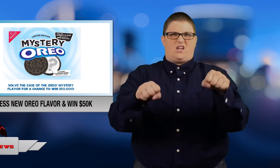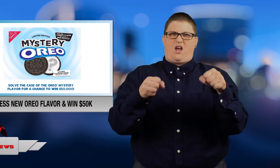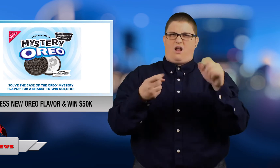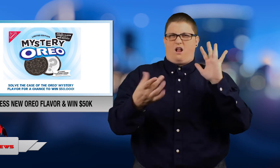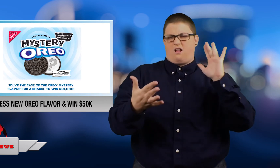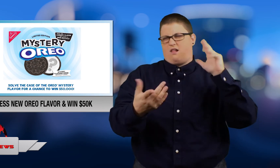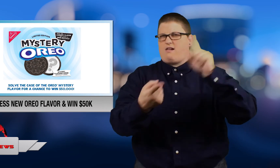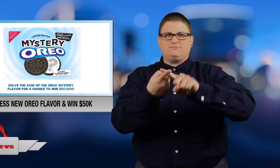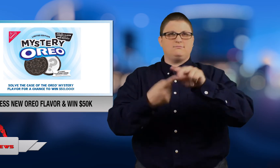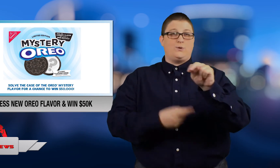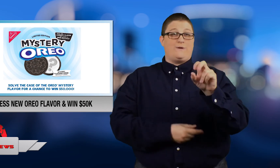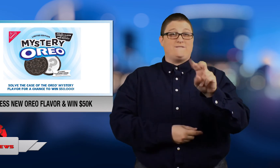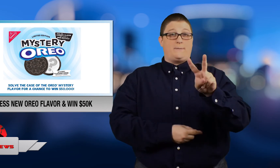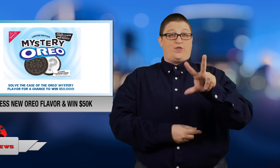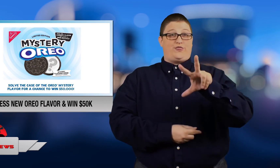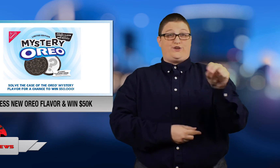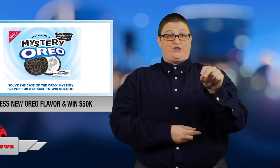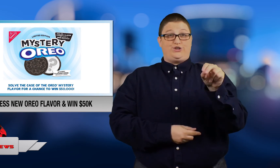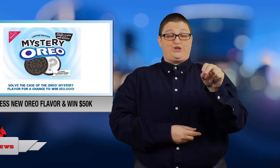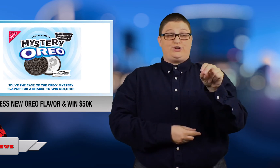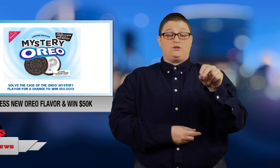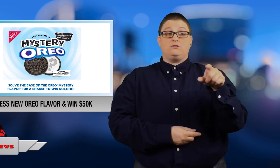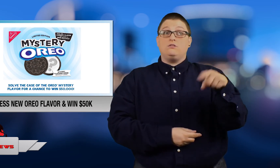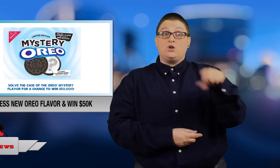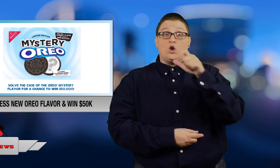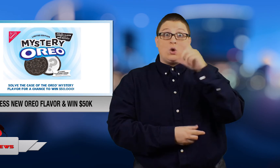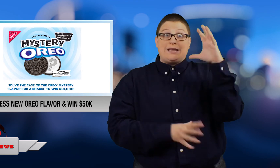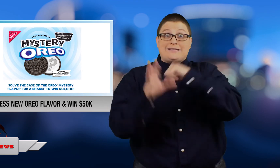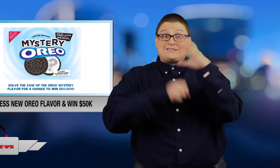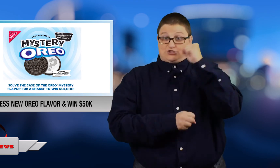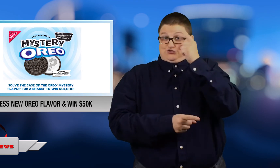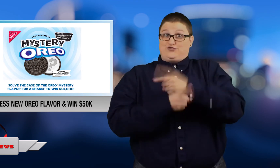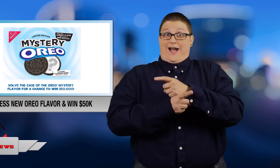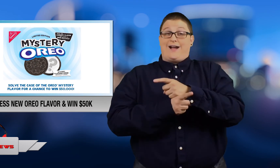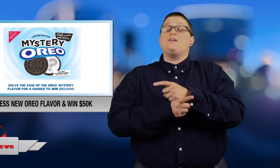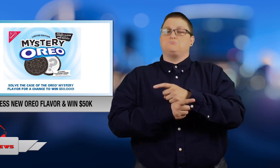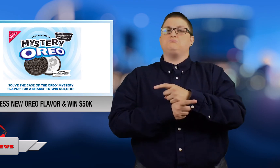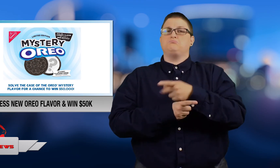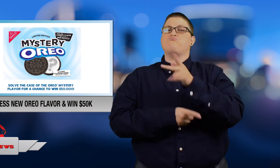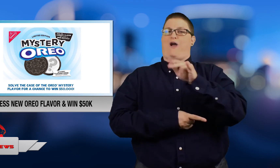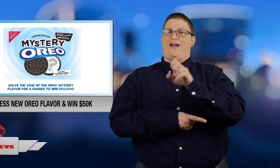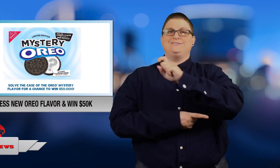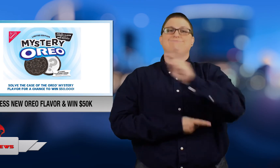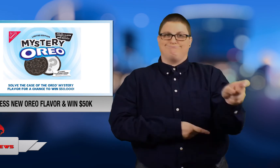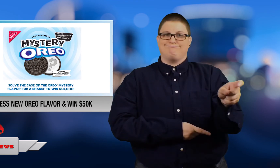through November 30th will be considered for the prize.